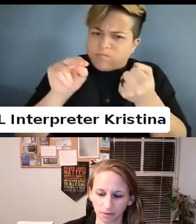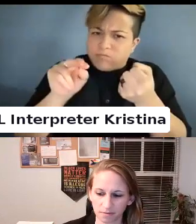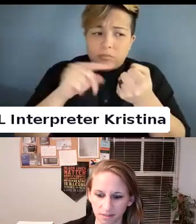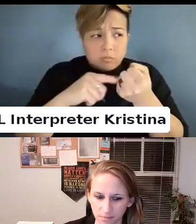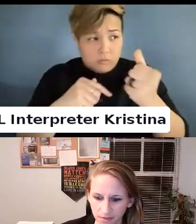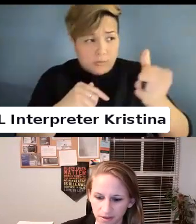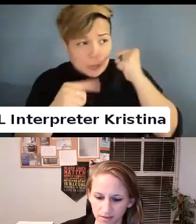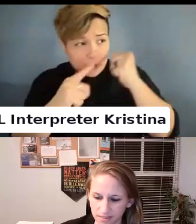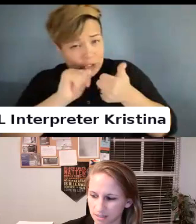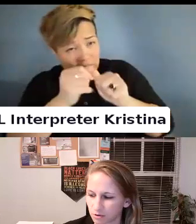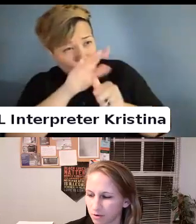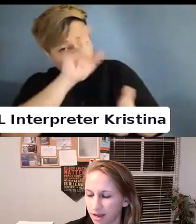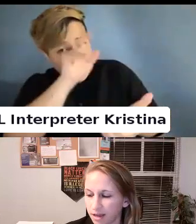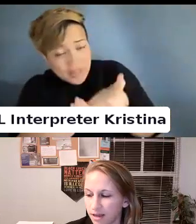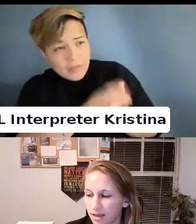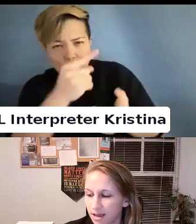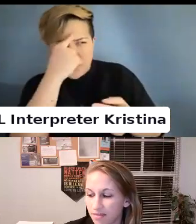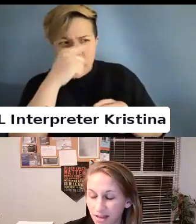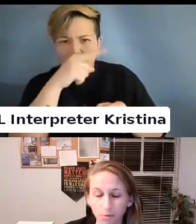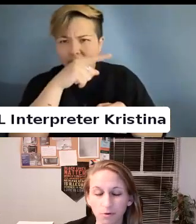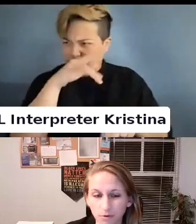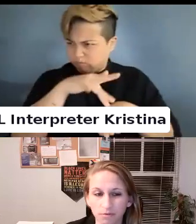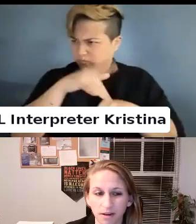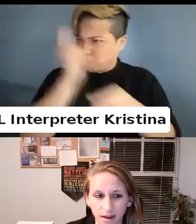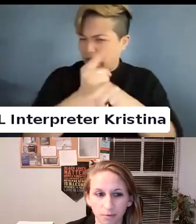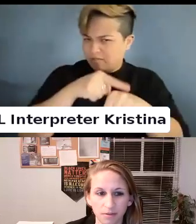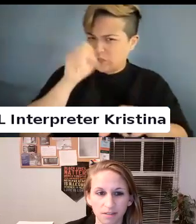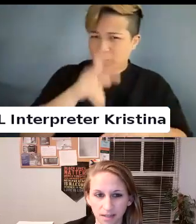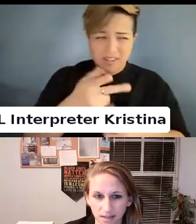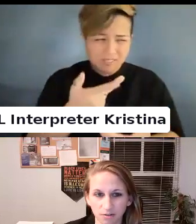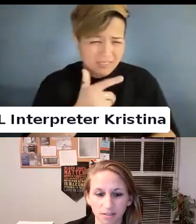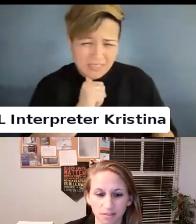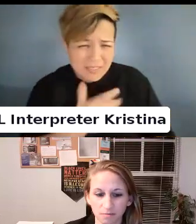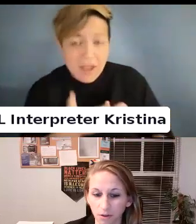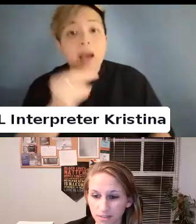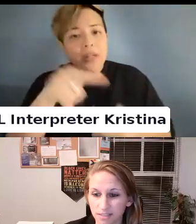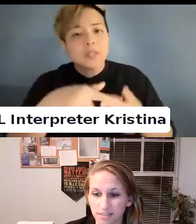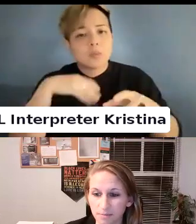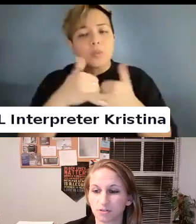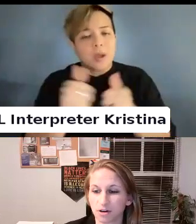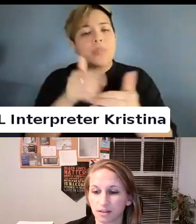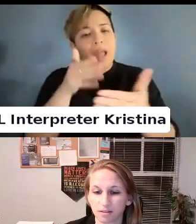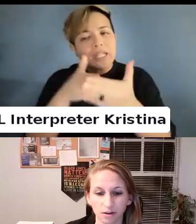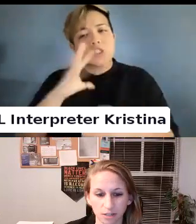their beliefs and these things are okay. And that's what we're doing right now with these anti-trans laws demonstrating their